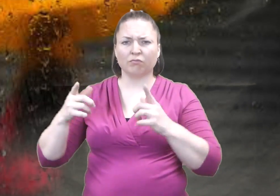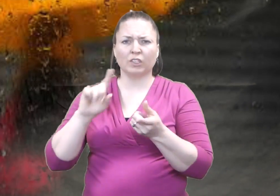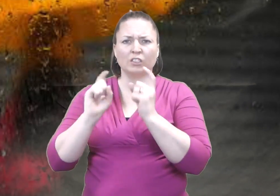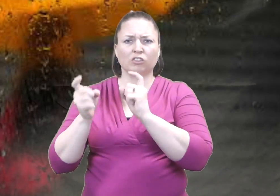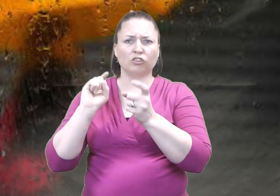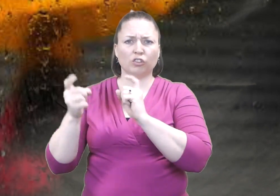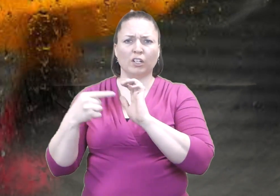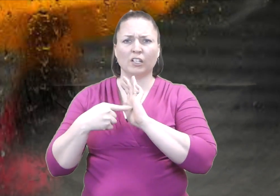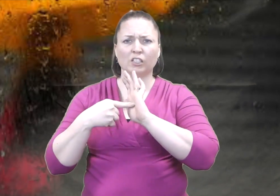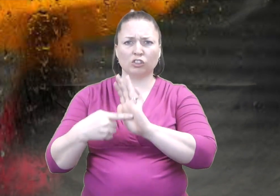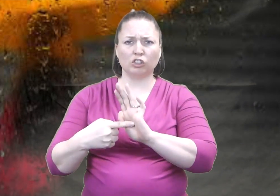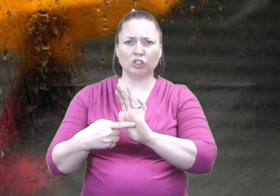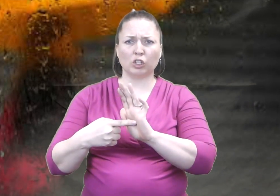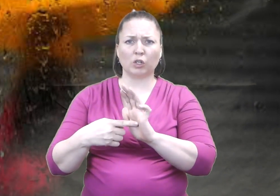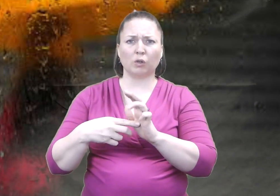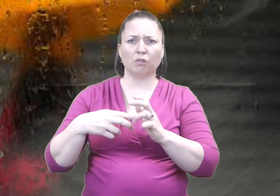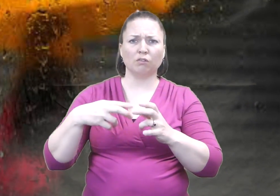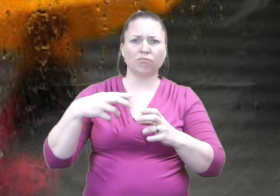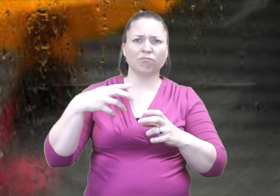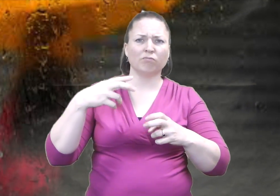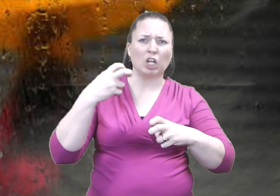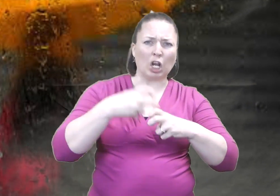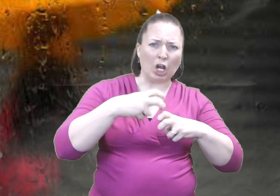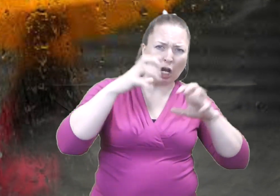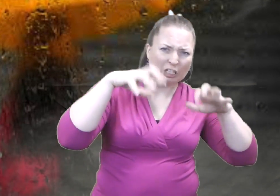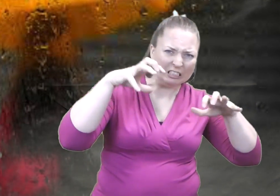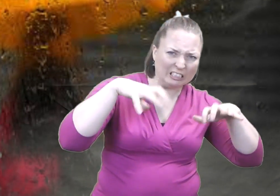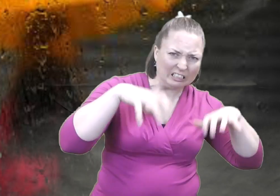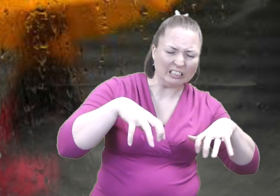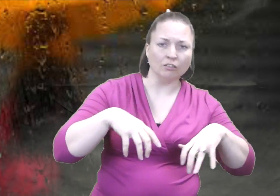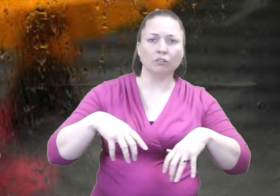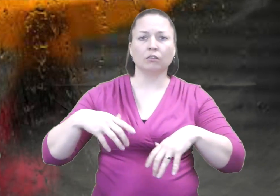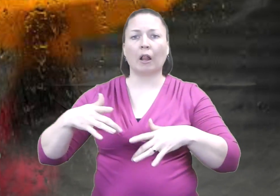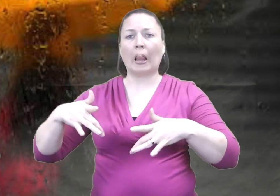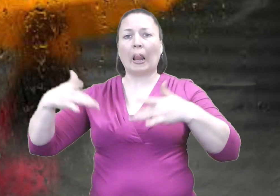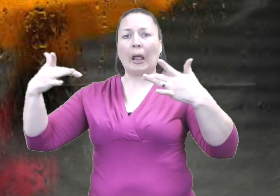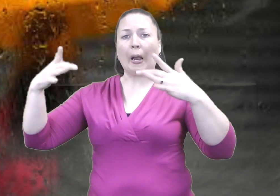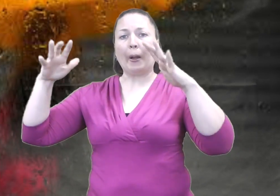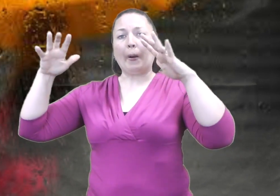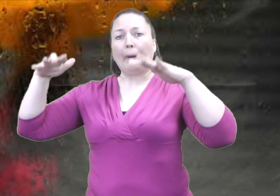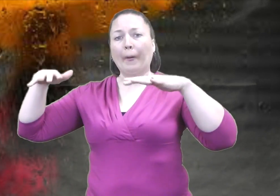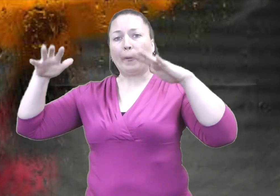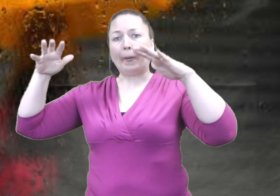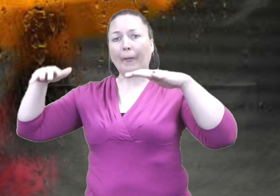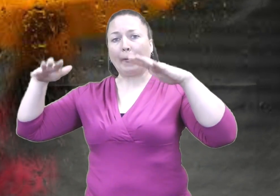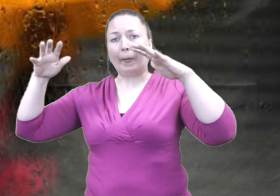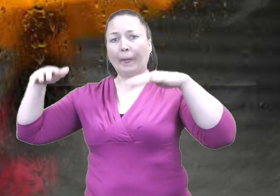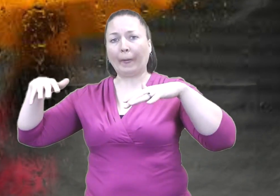You can change the rain sign to show heavy vs light.